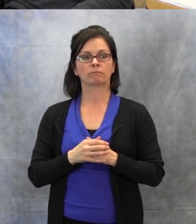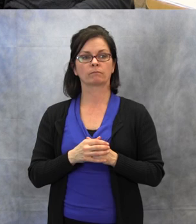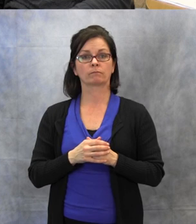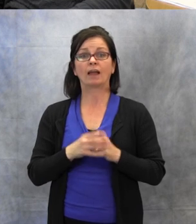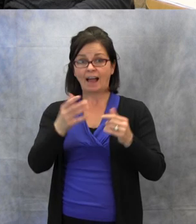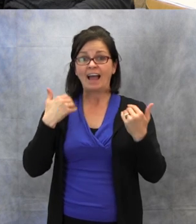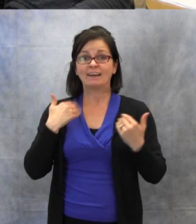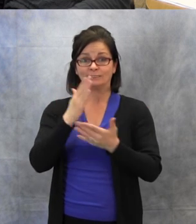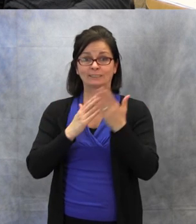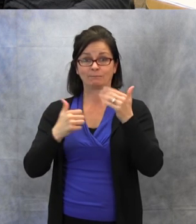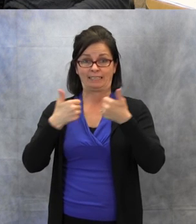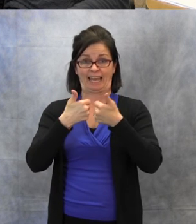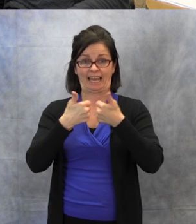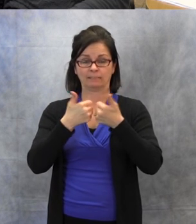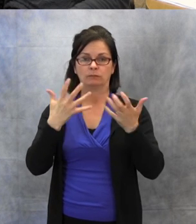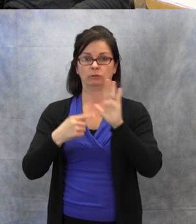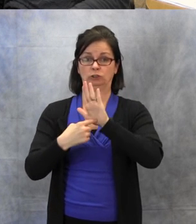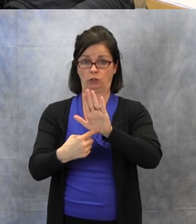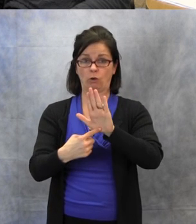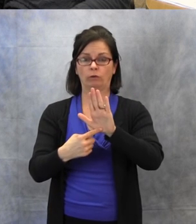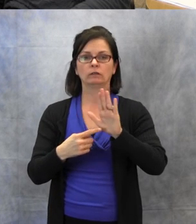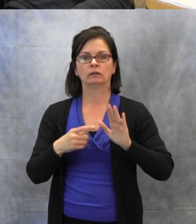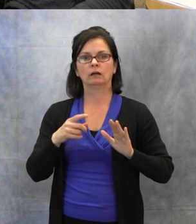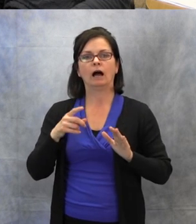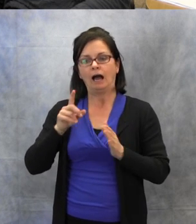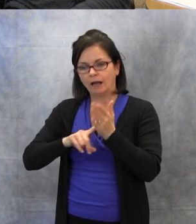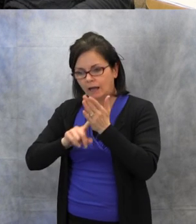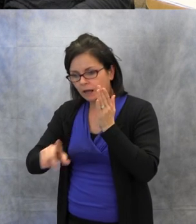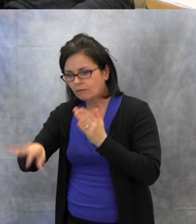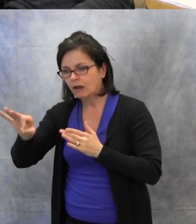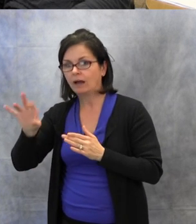It's Supporting Success for Kids with Hearing Loss.